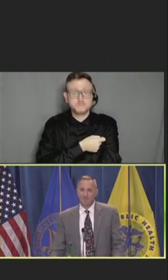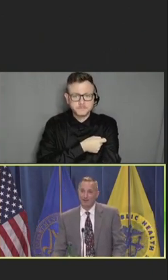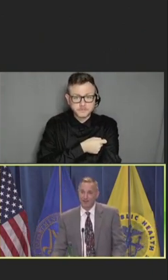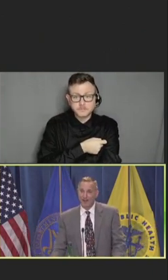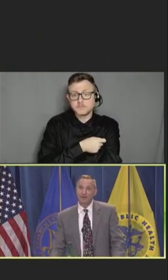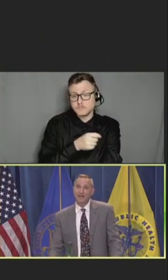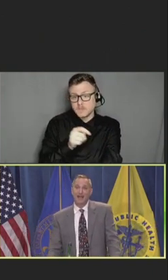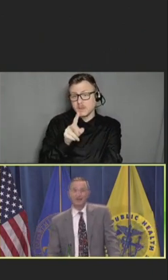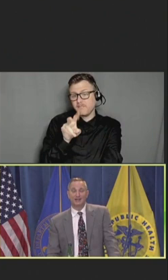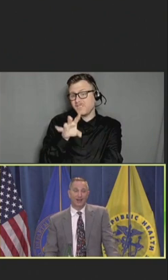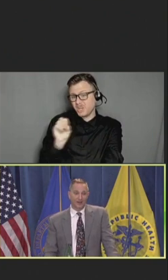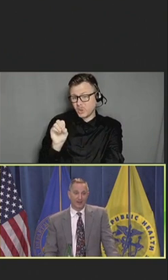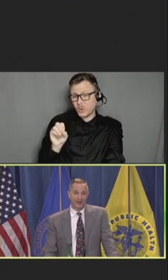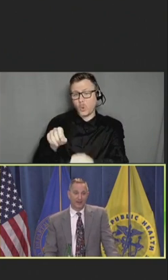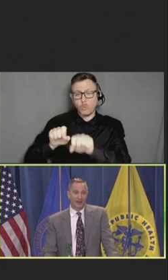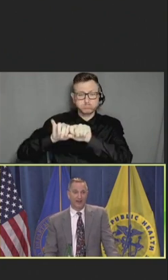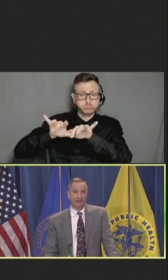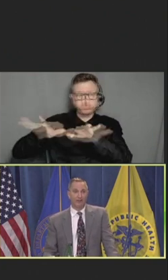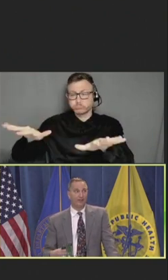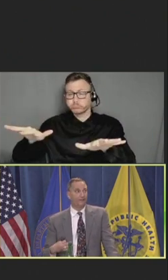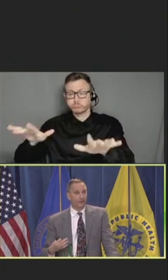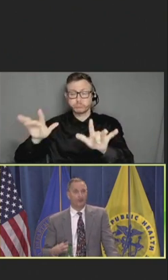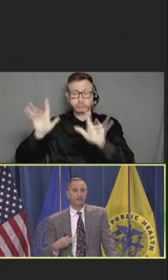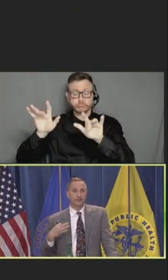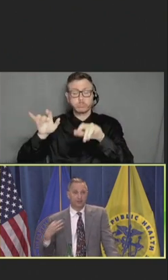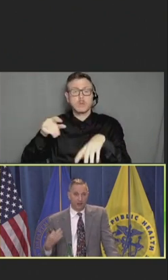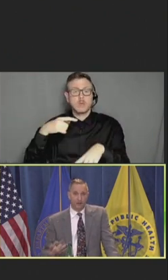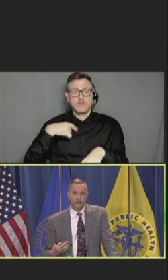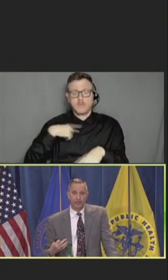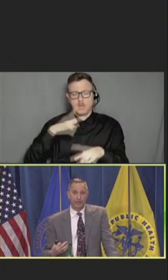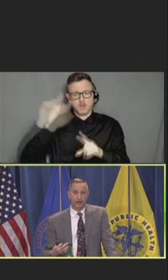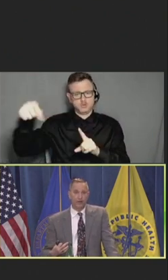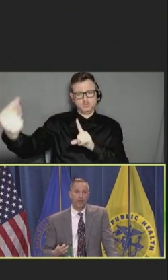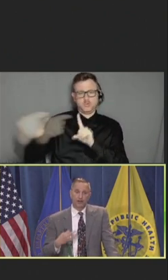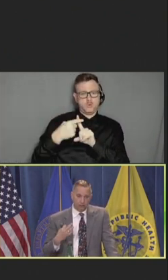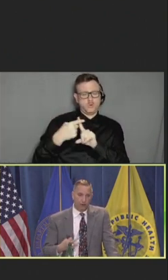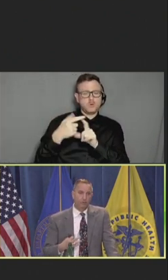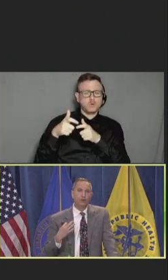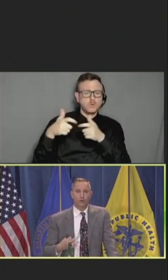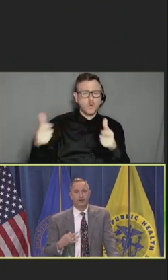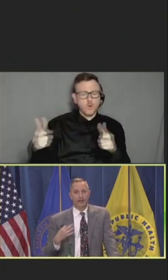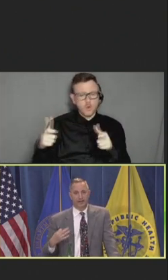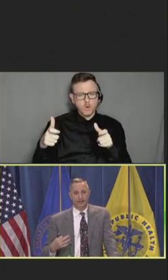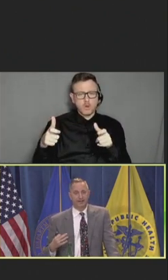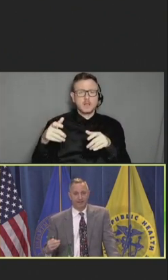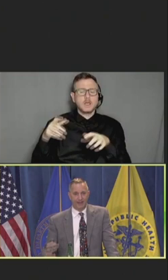But then we became the target of one of the first large scale global coordinated anti-vaccine